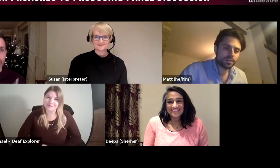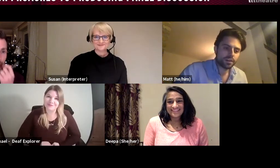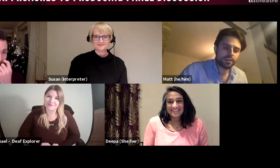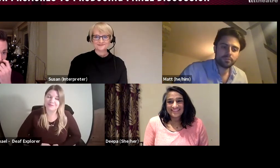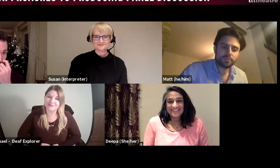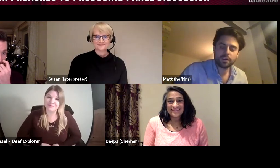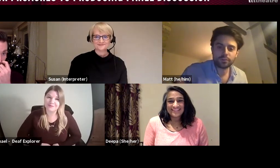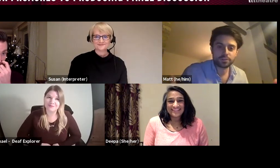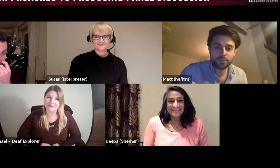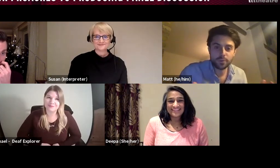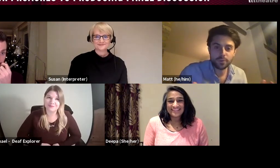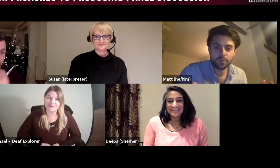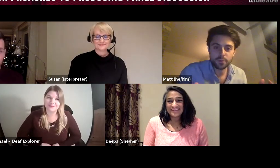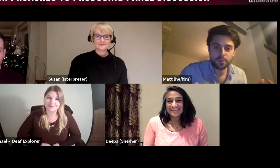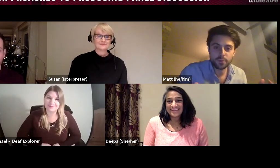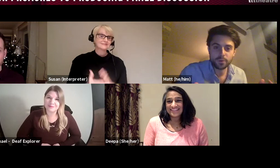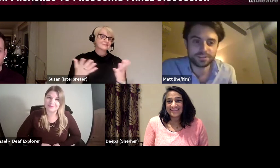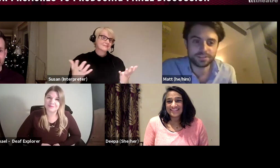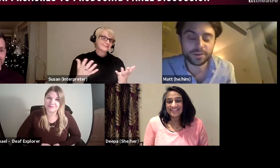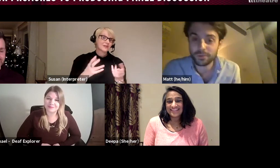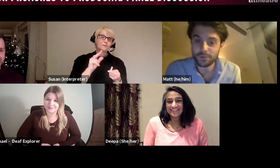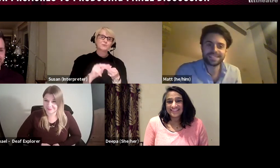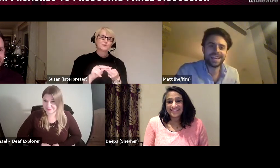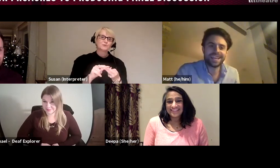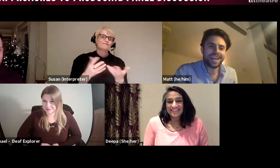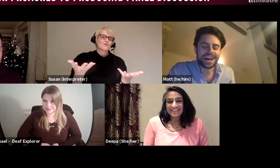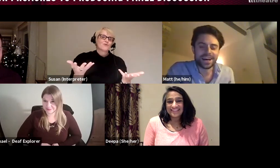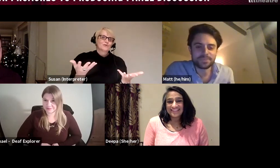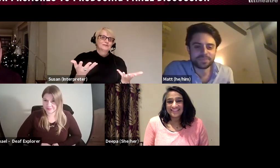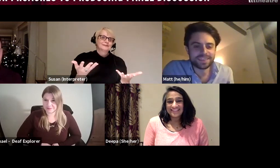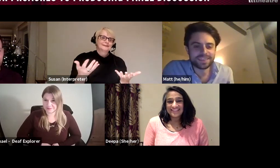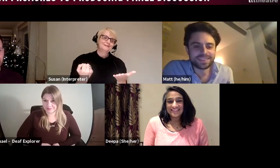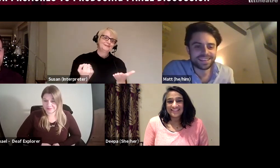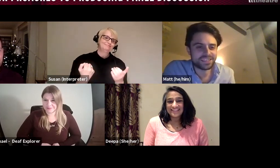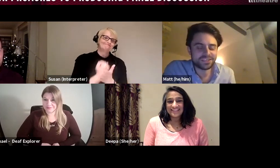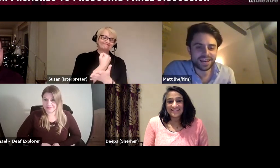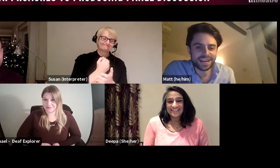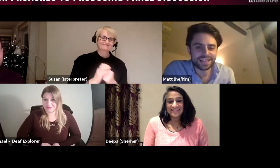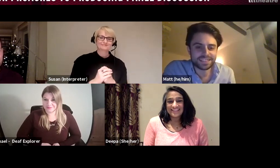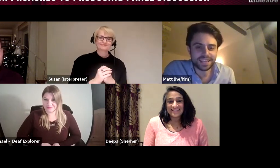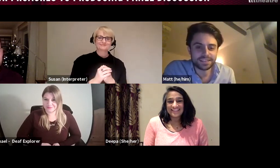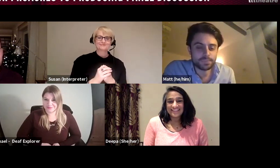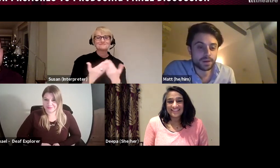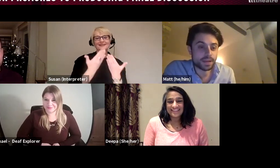Of course I've put myself on mute to start with! Of course!! Thank you Alex, and Deepa and